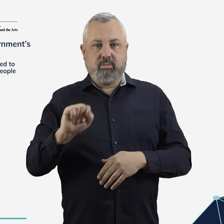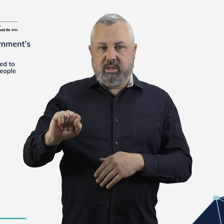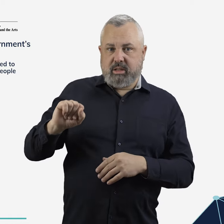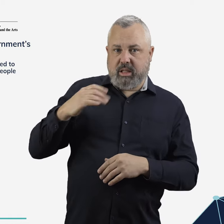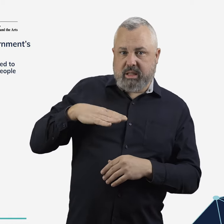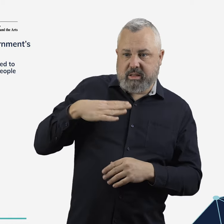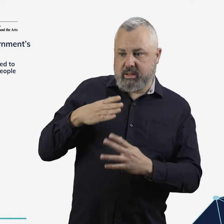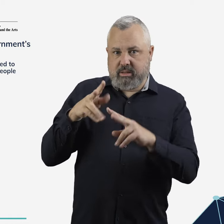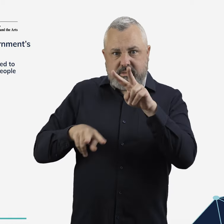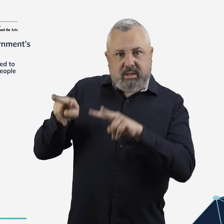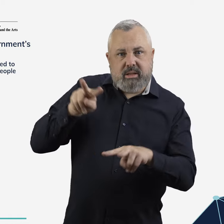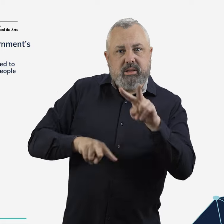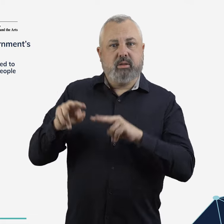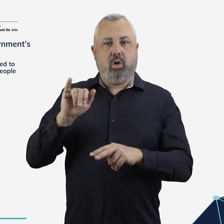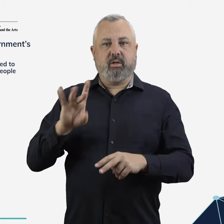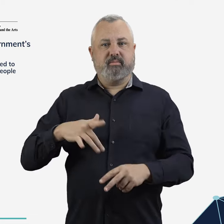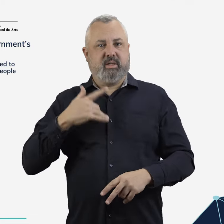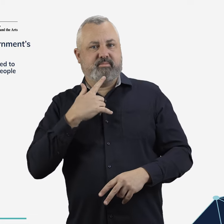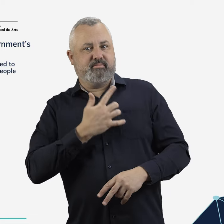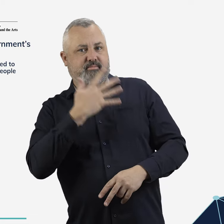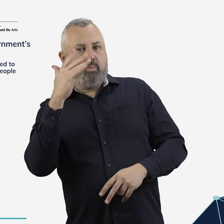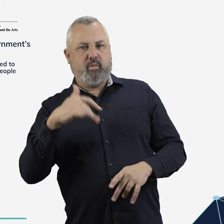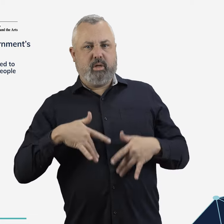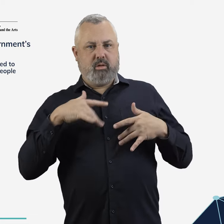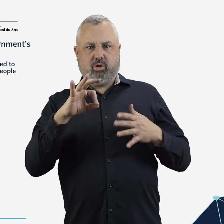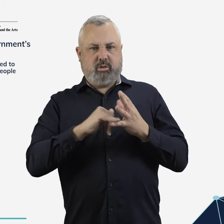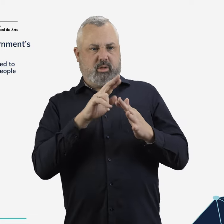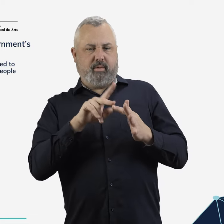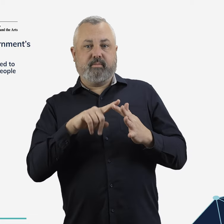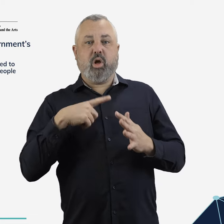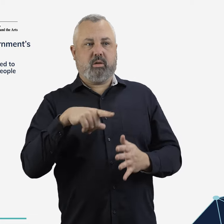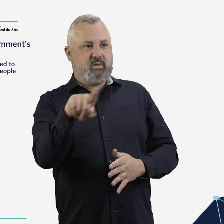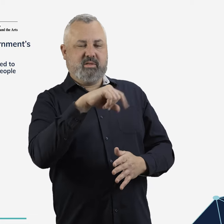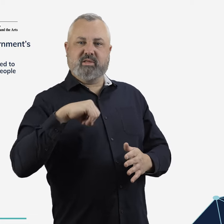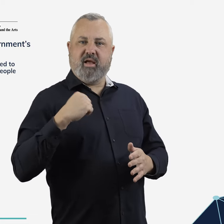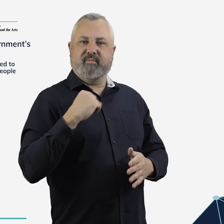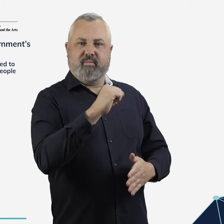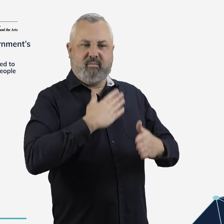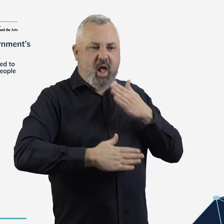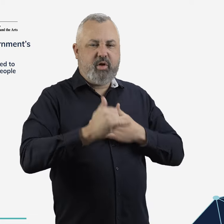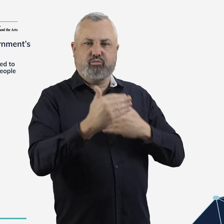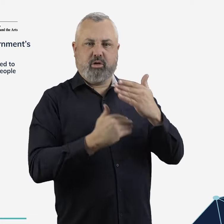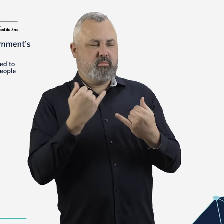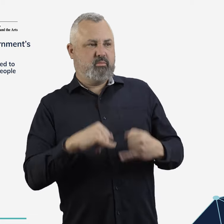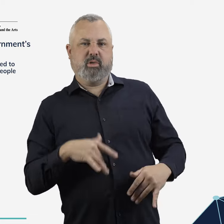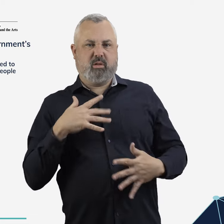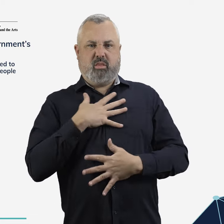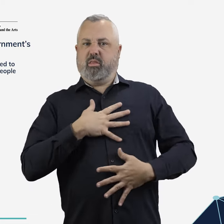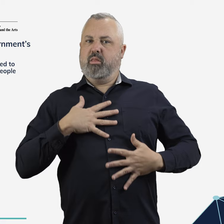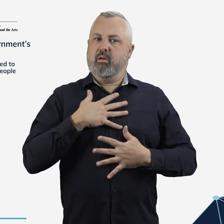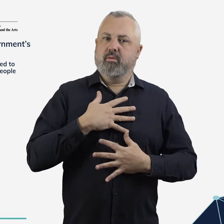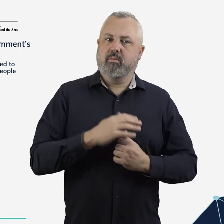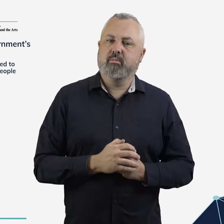of their assistance requirements and have been subject to dangerous or humiliating treatment during air travel.